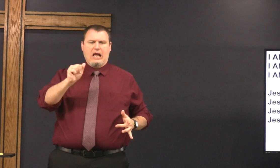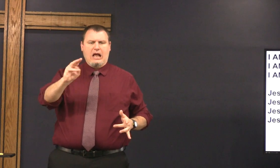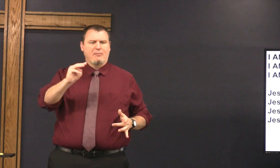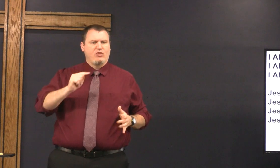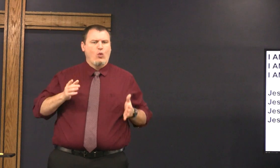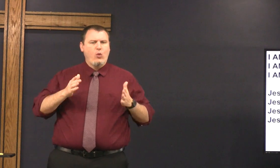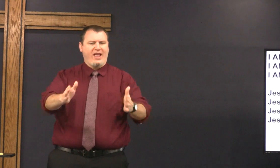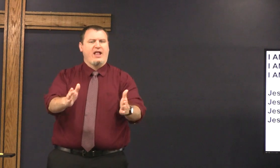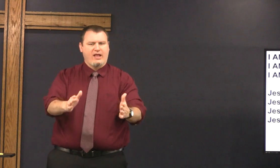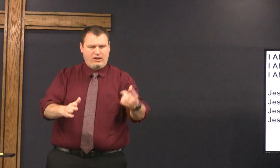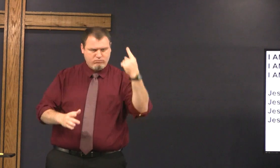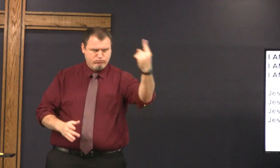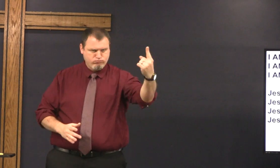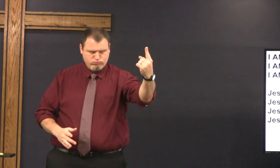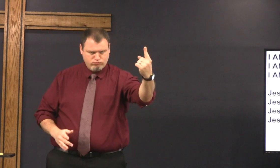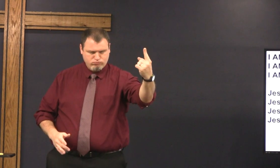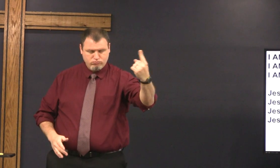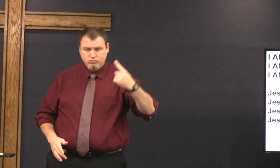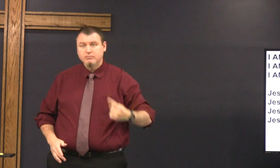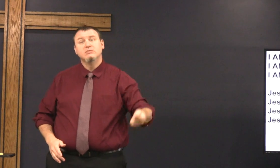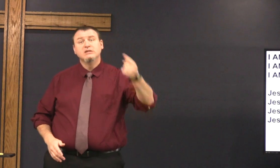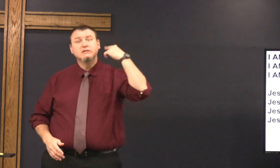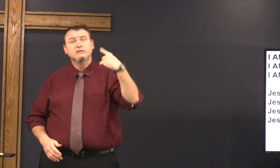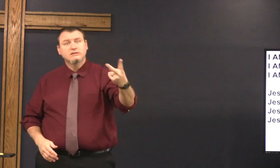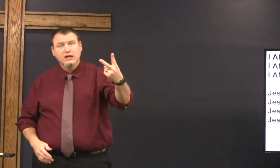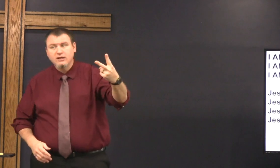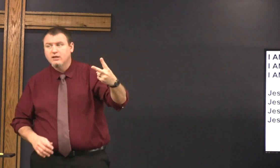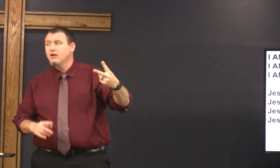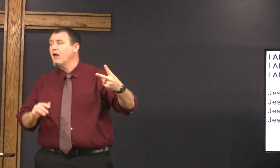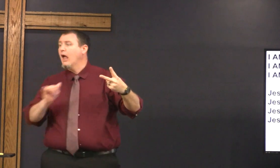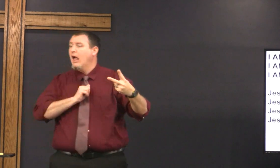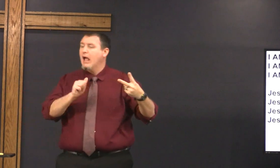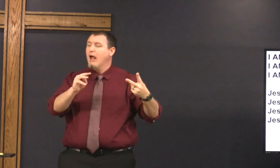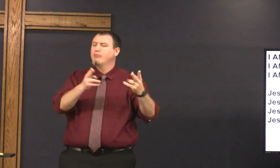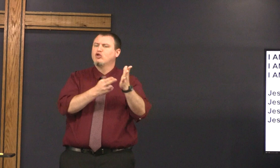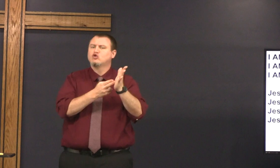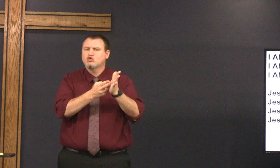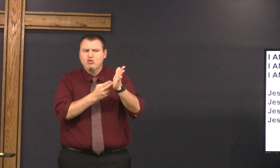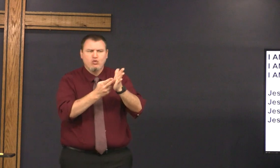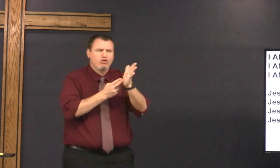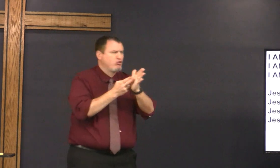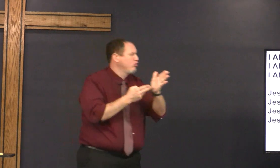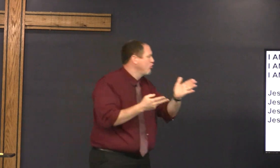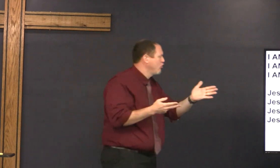Jesus said I am the way secondly he said I am the truth